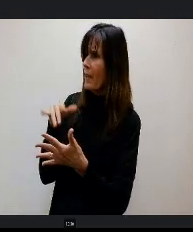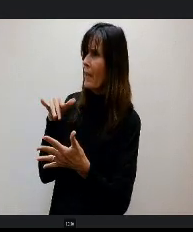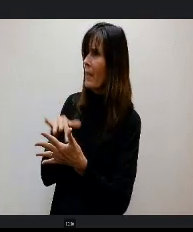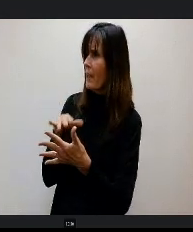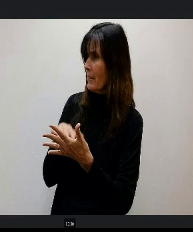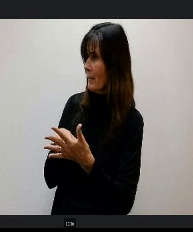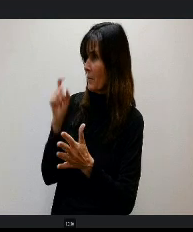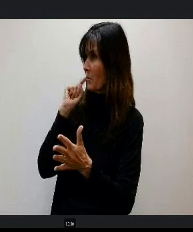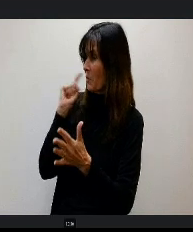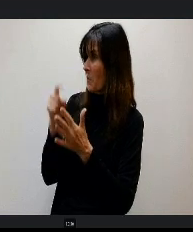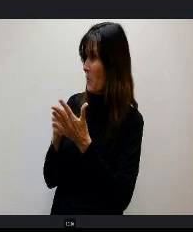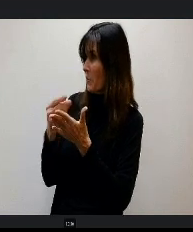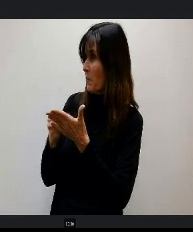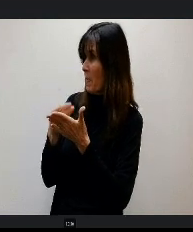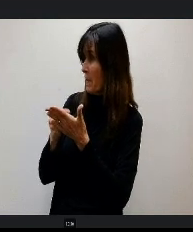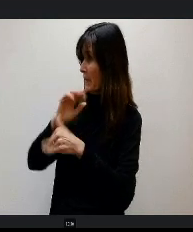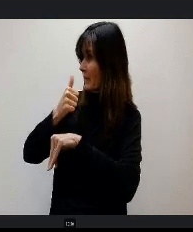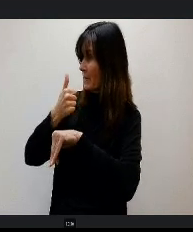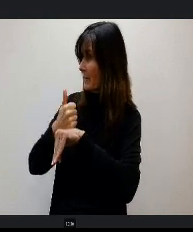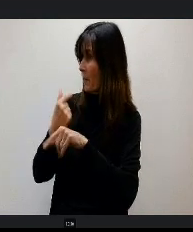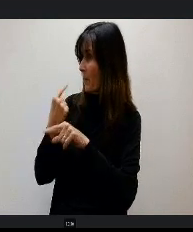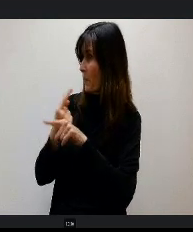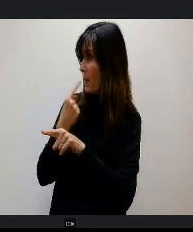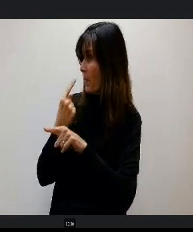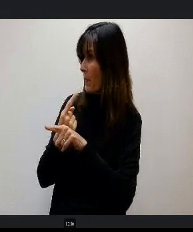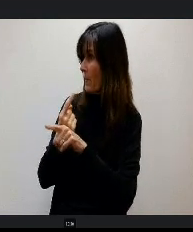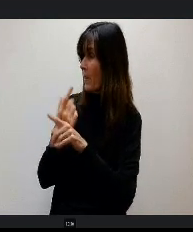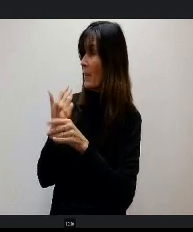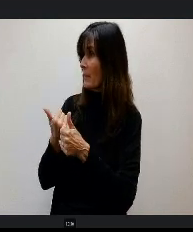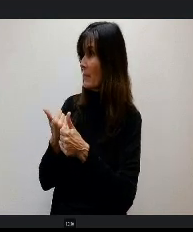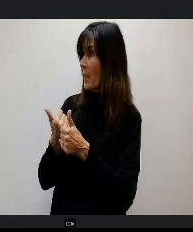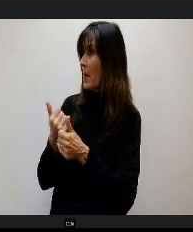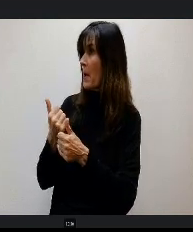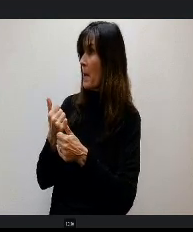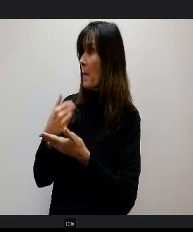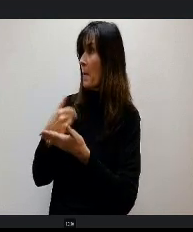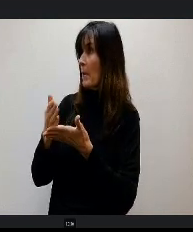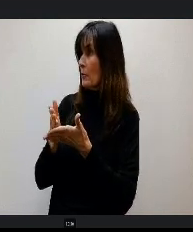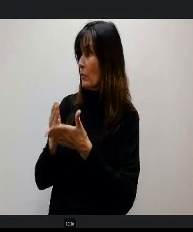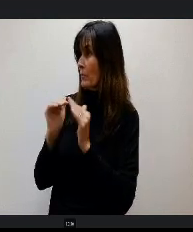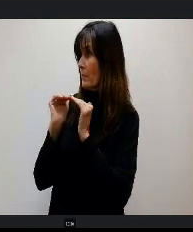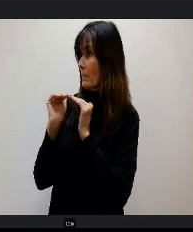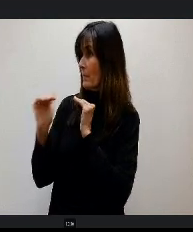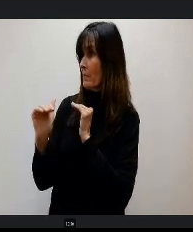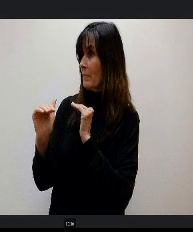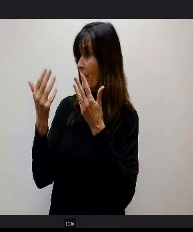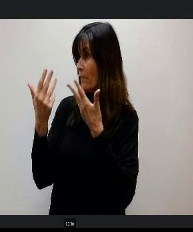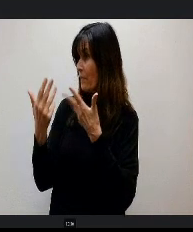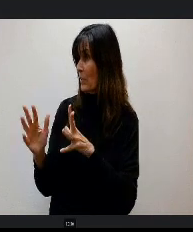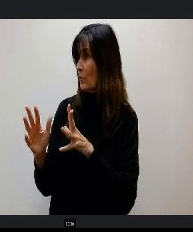funding is in place now that the budget stabilization factor r is gone? Let's not get into a situation